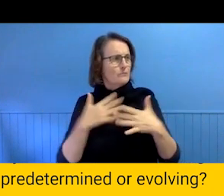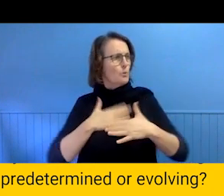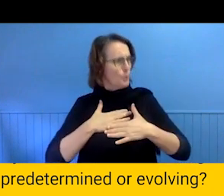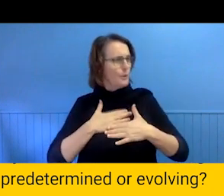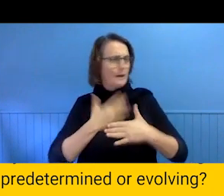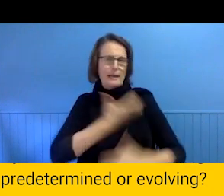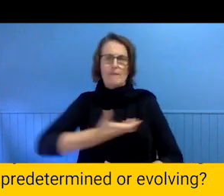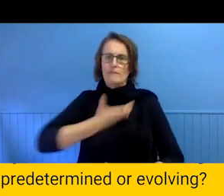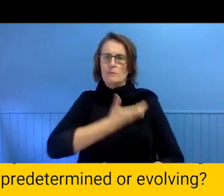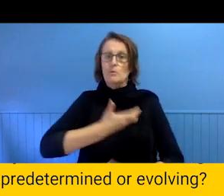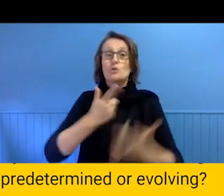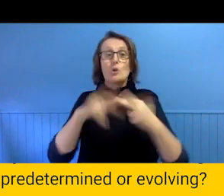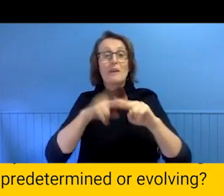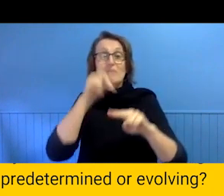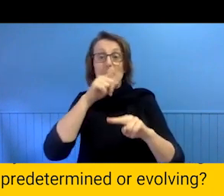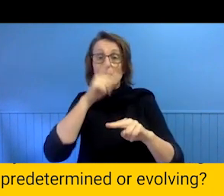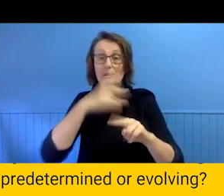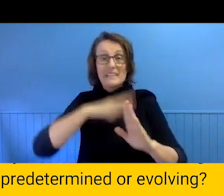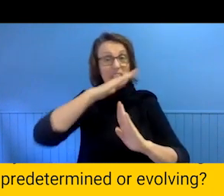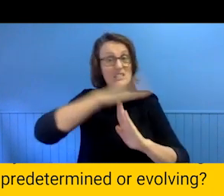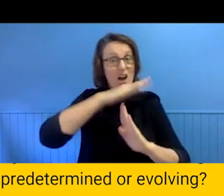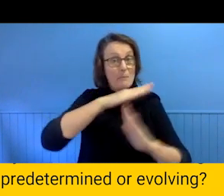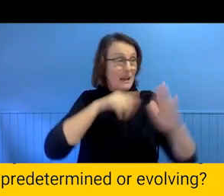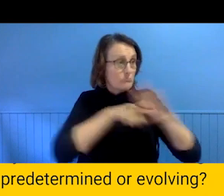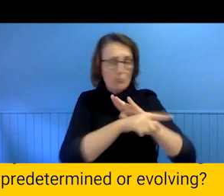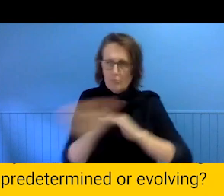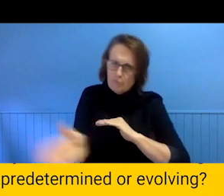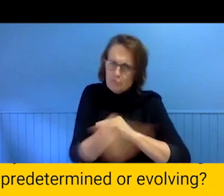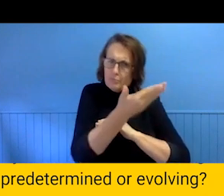people need to take time out to get something done, then everyone gets